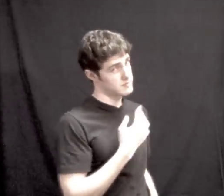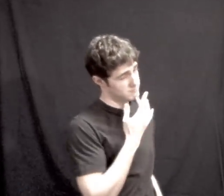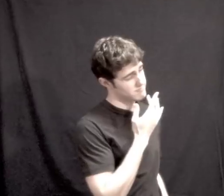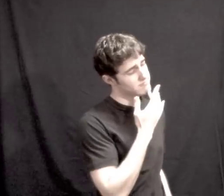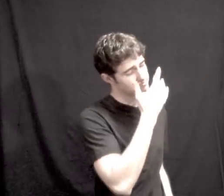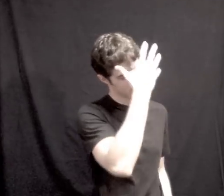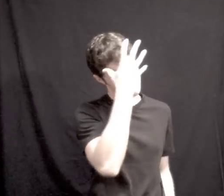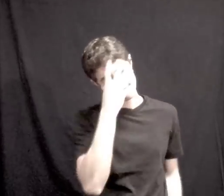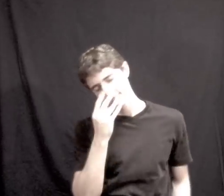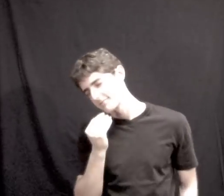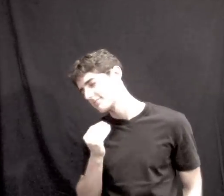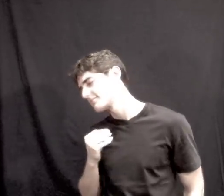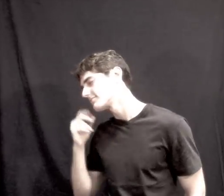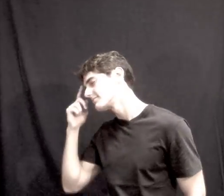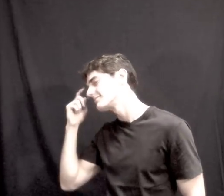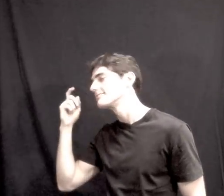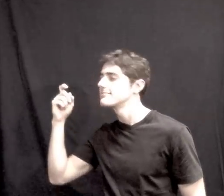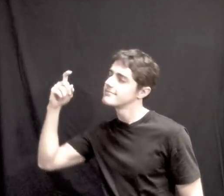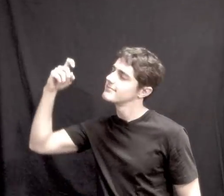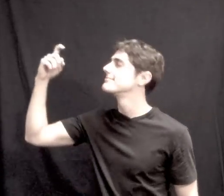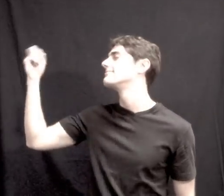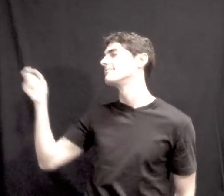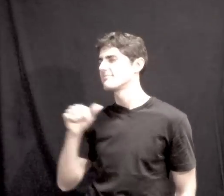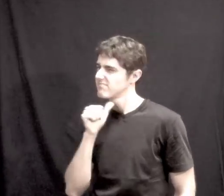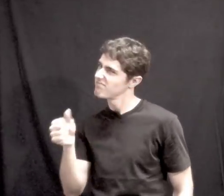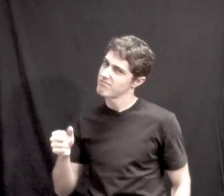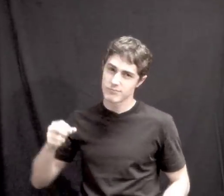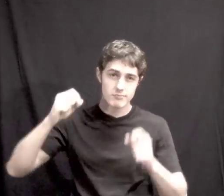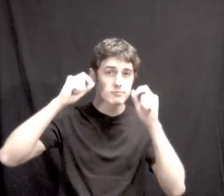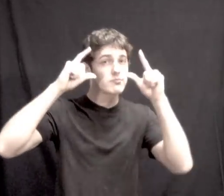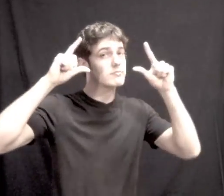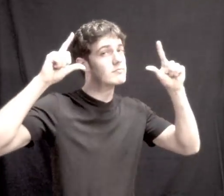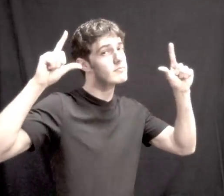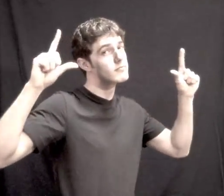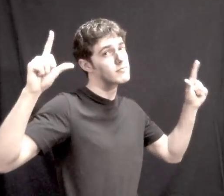It's hard to say that I'd rather stay I PREFER SLEEP, DREAM, Awake when I'm asleep NOT AWAKE